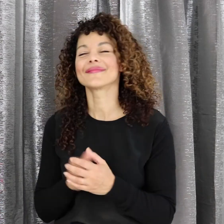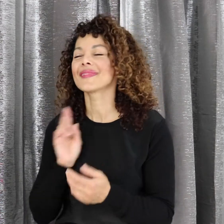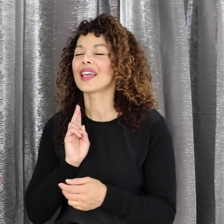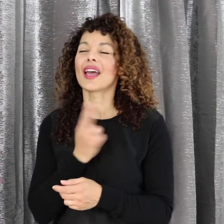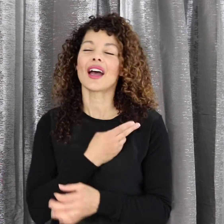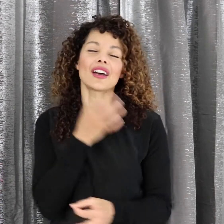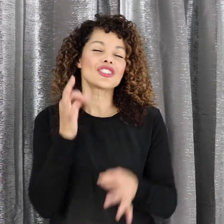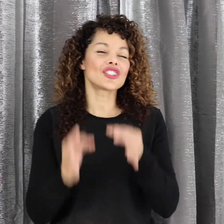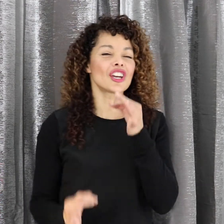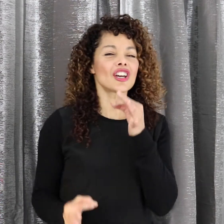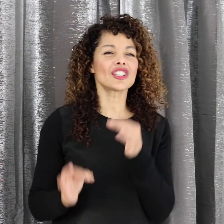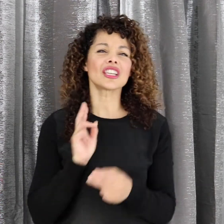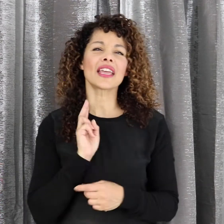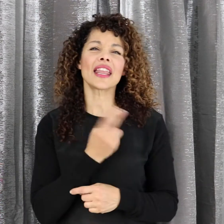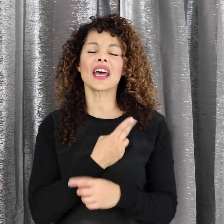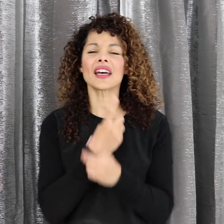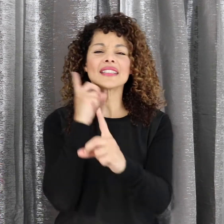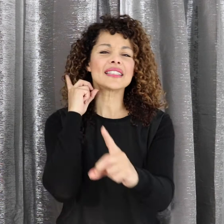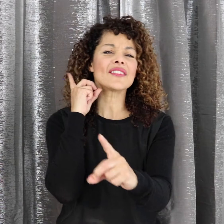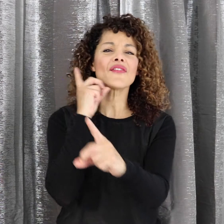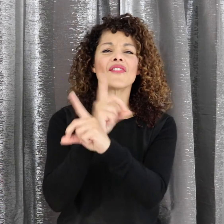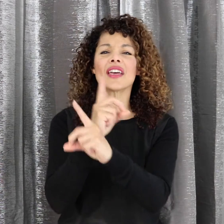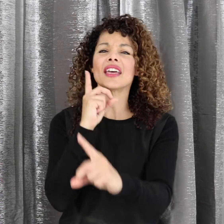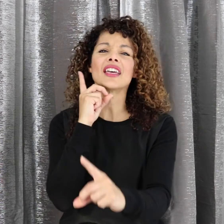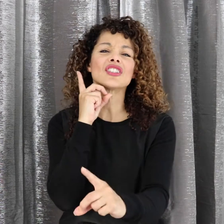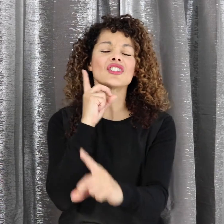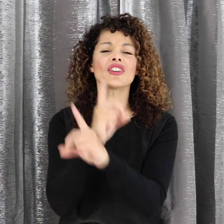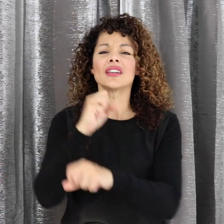Our Judge and our Defender